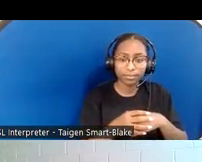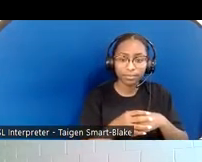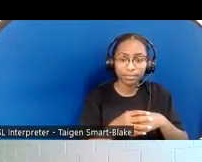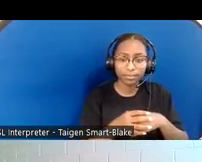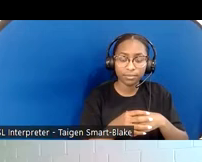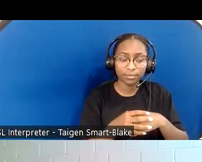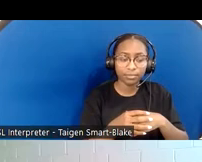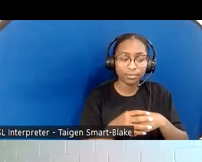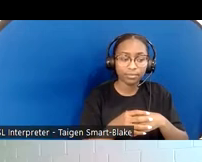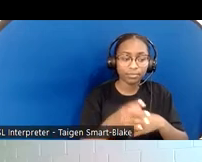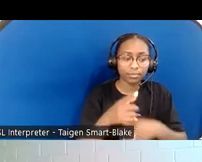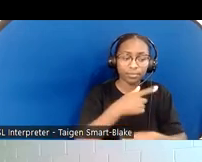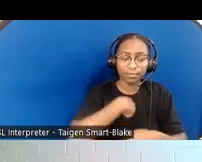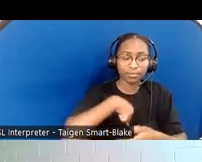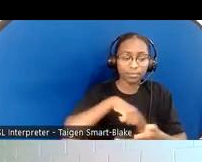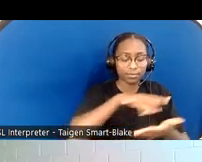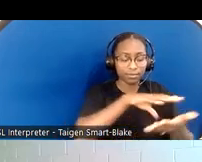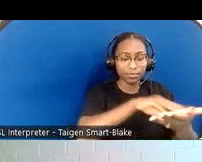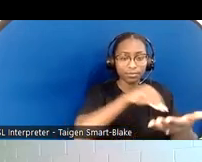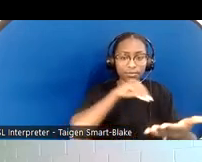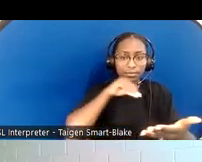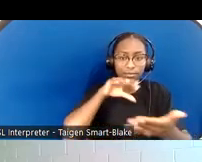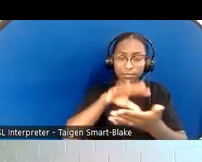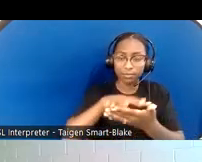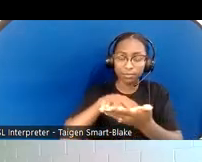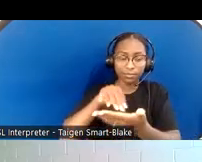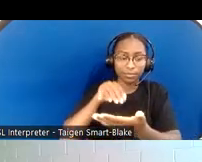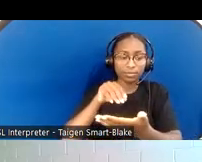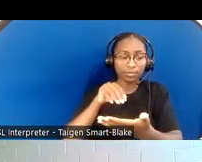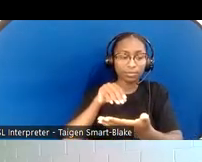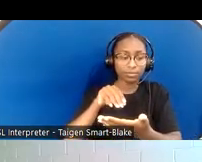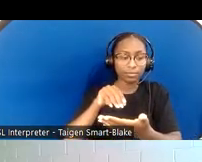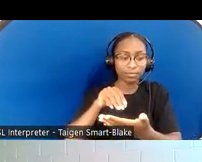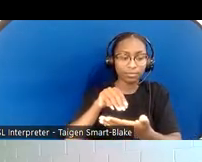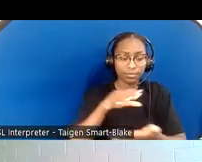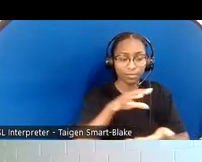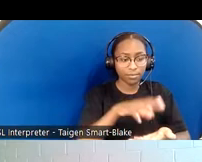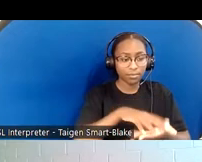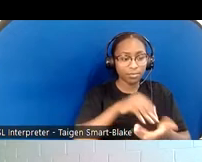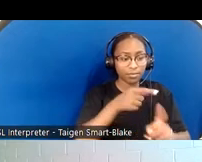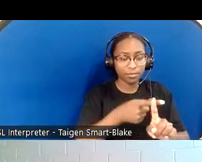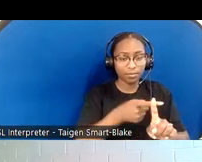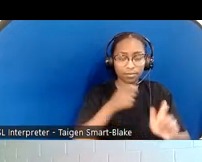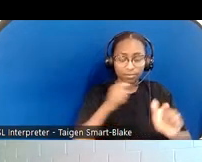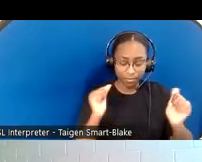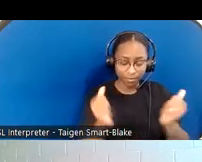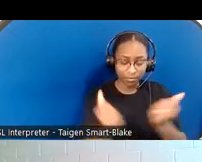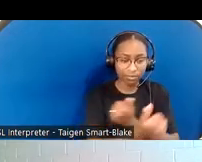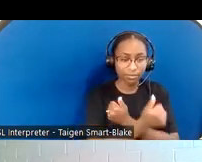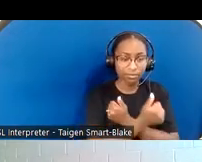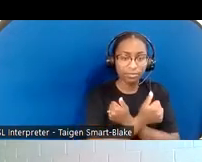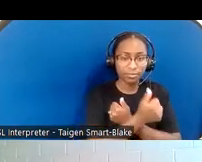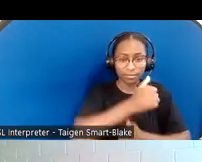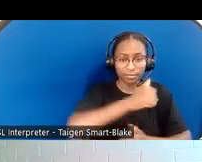Let us learn from one another Learn to love each other